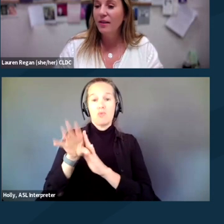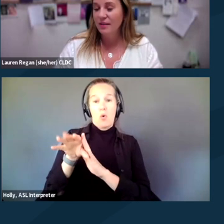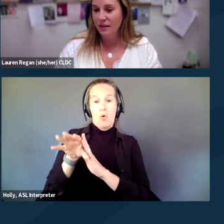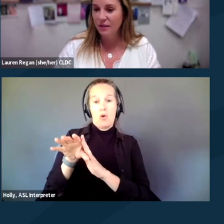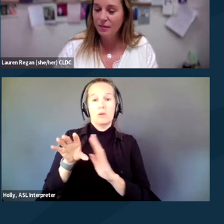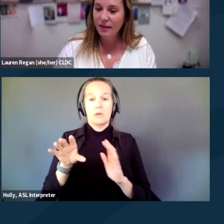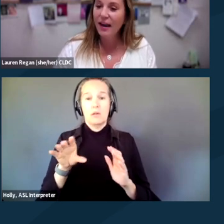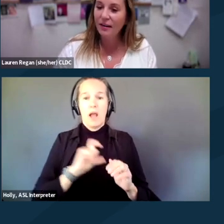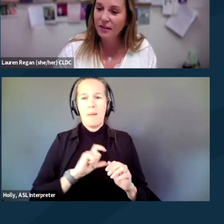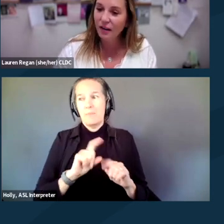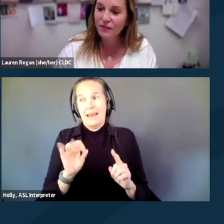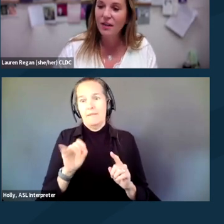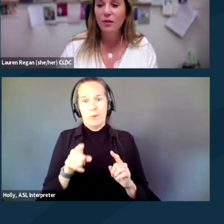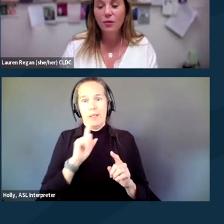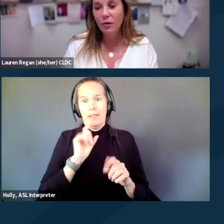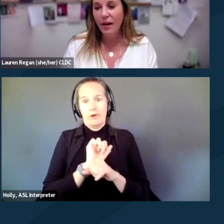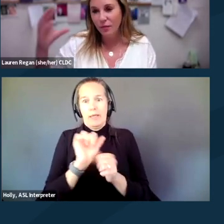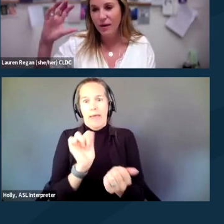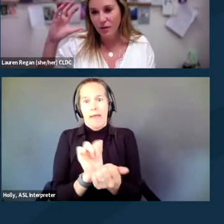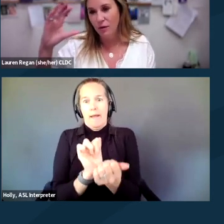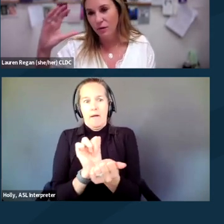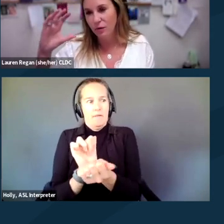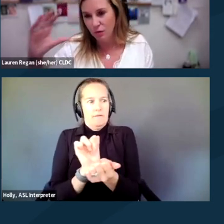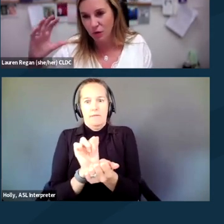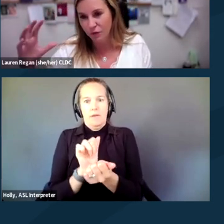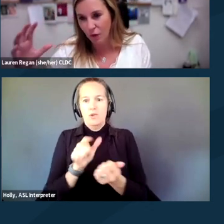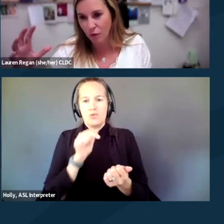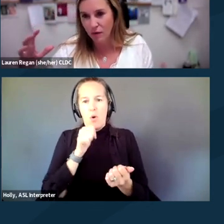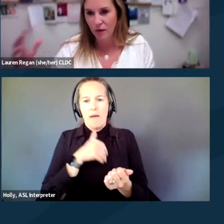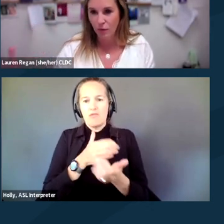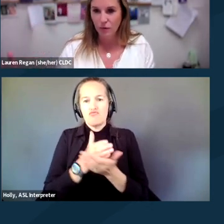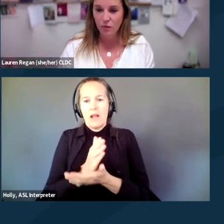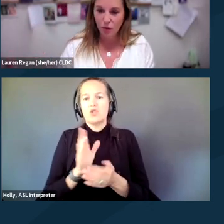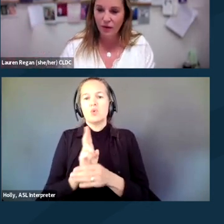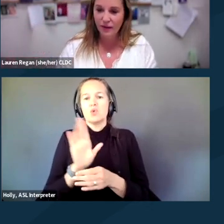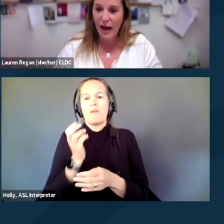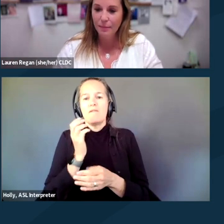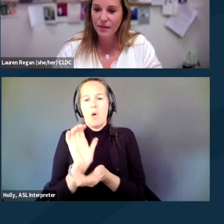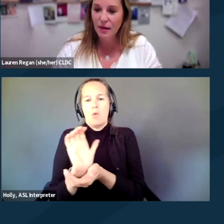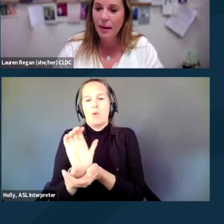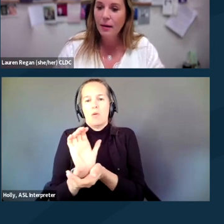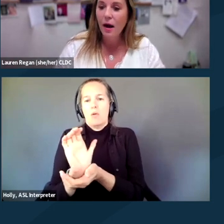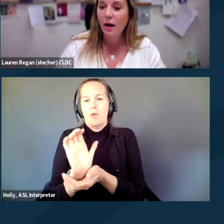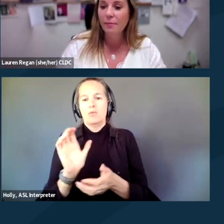that's literally being handcuffed, you don't have the right to also use your phone in order to record the cops.